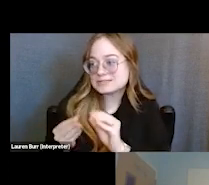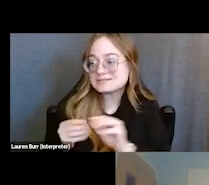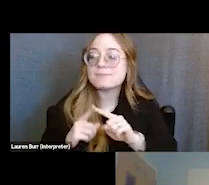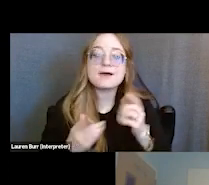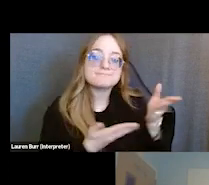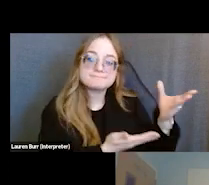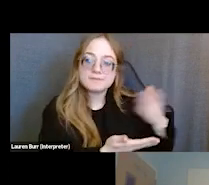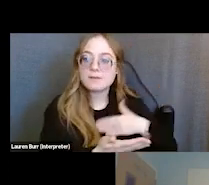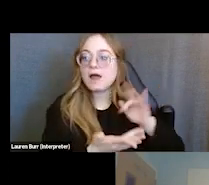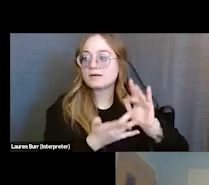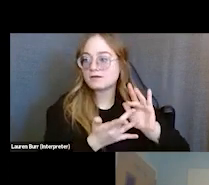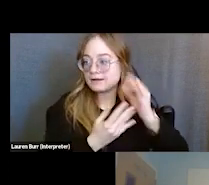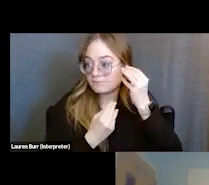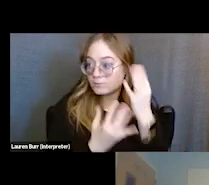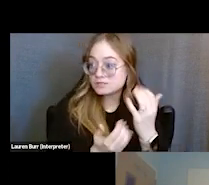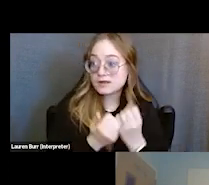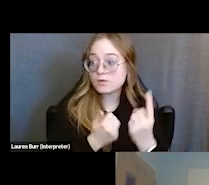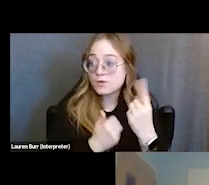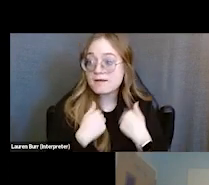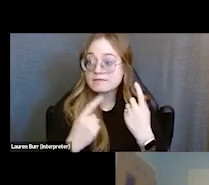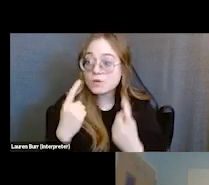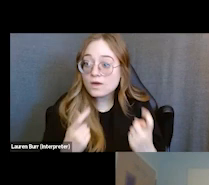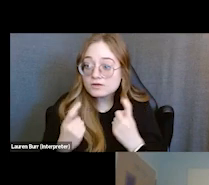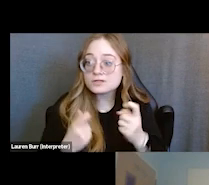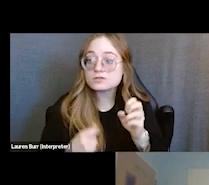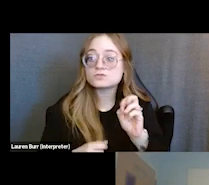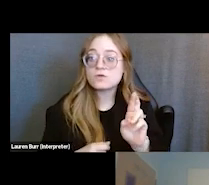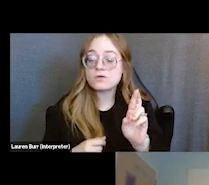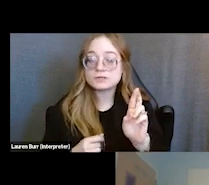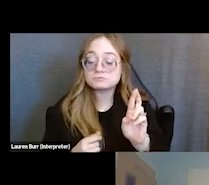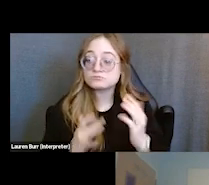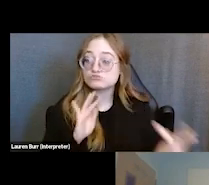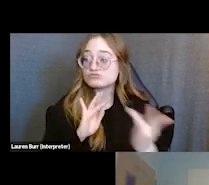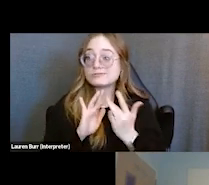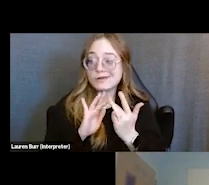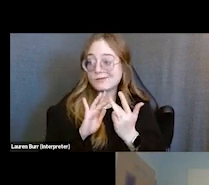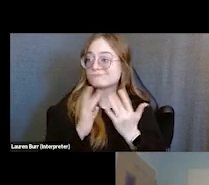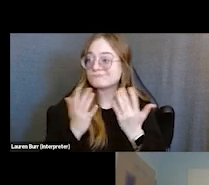if anybody has any questions for me or they want to reach out to me with any questions, for sure.